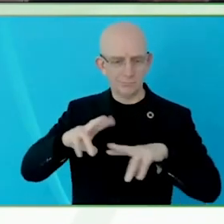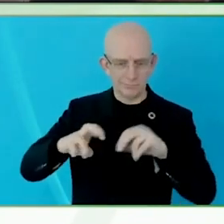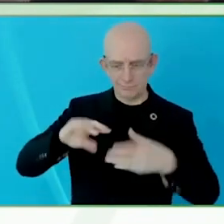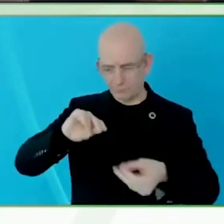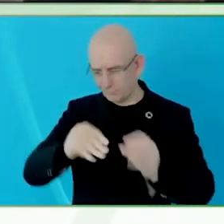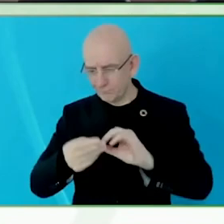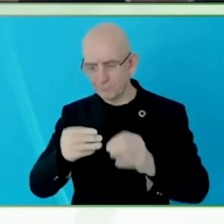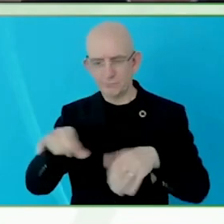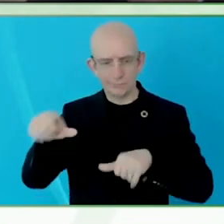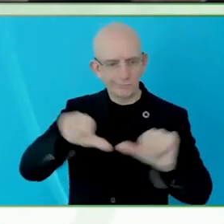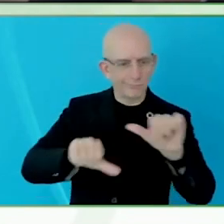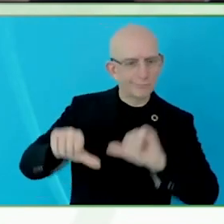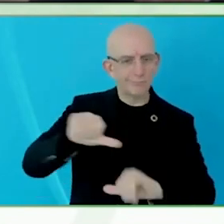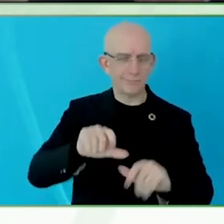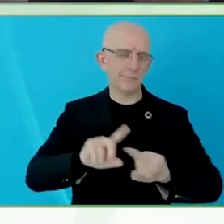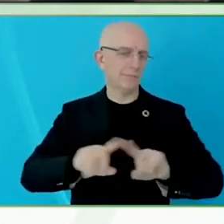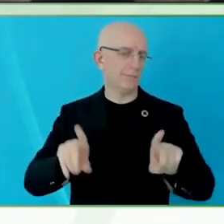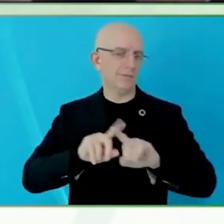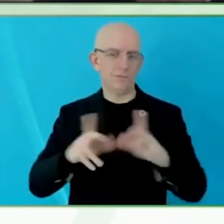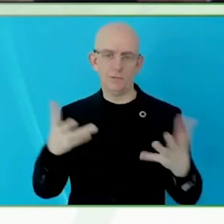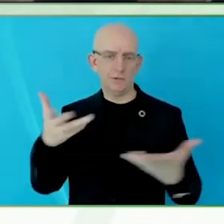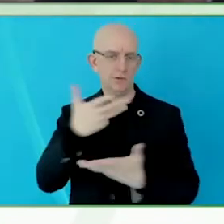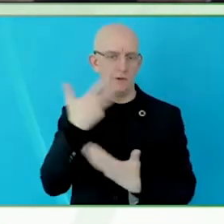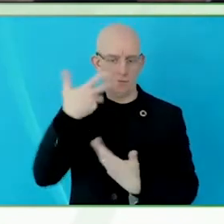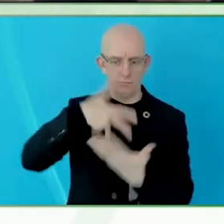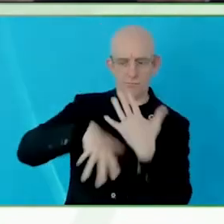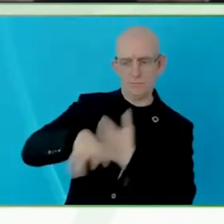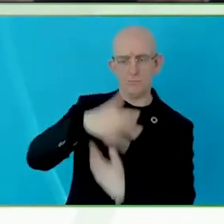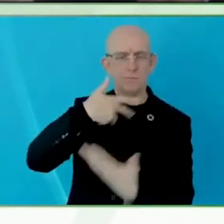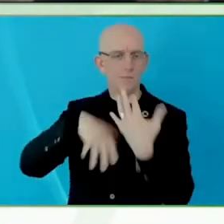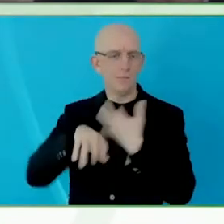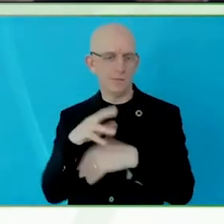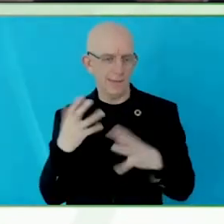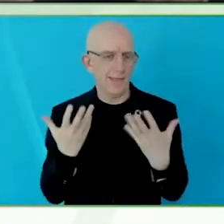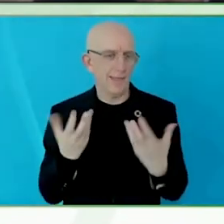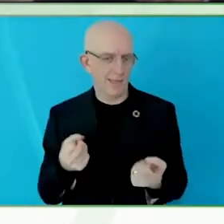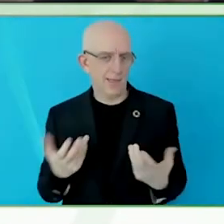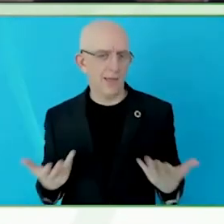Then more scientific discoveries will emerge, more human potential,